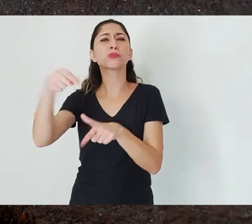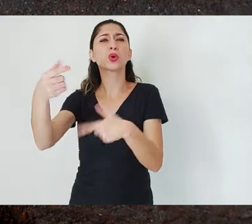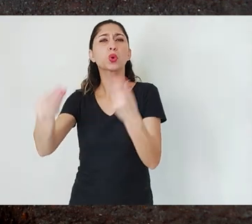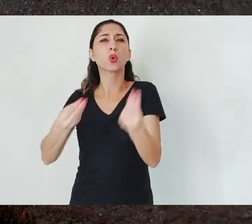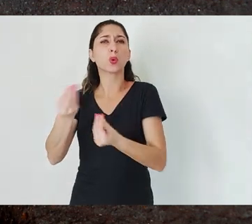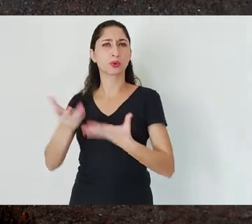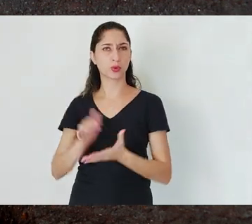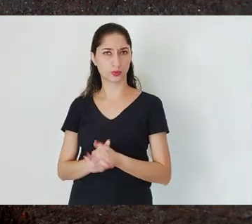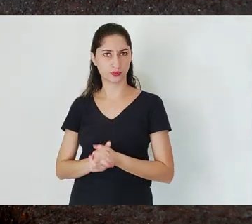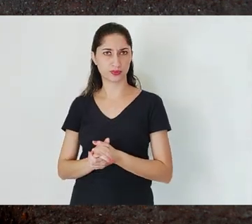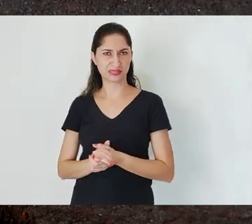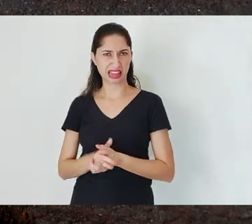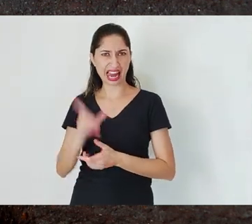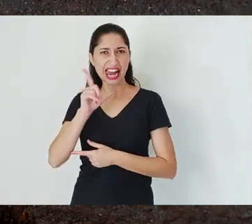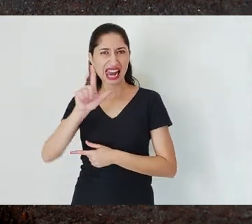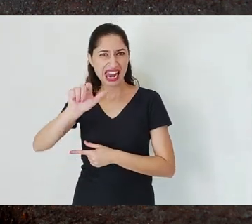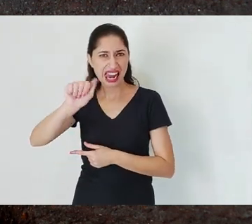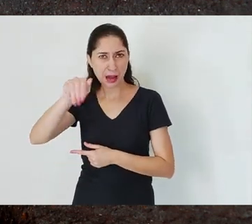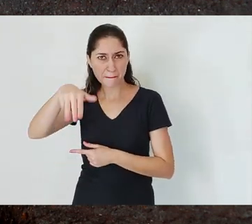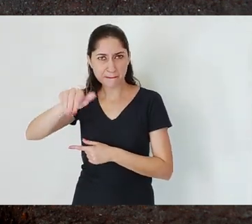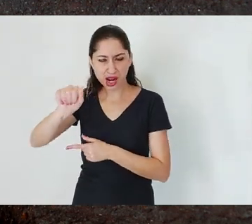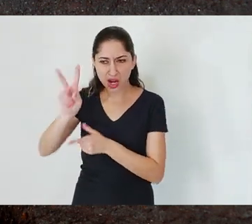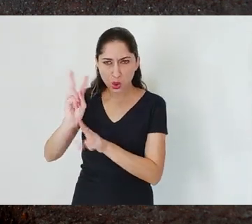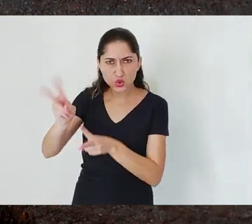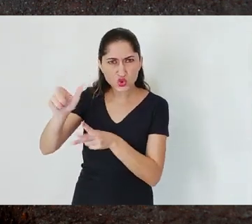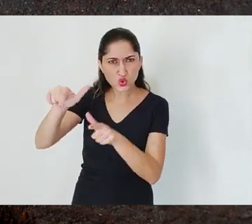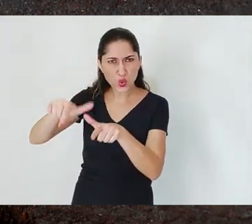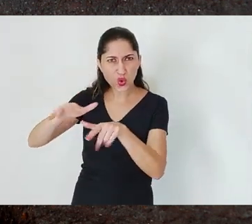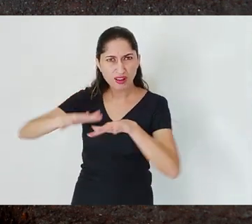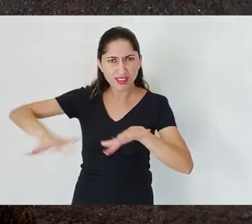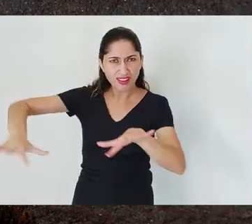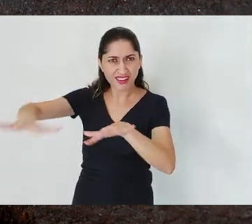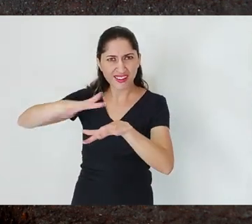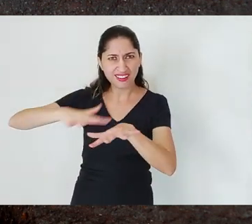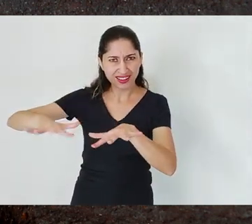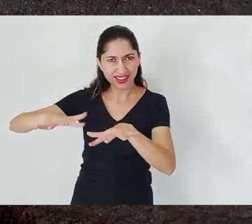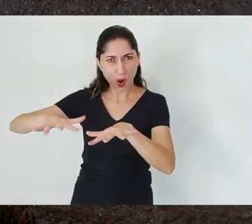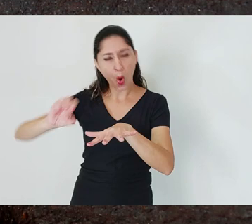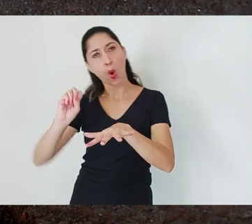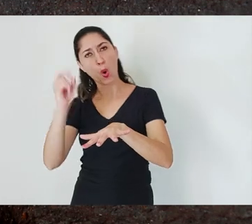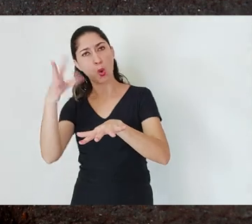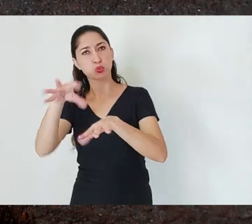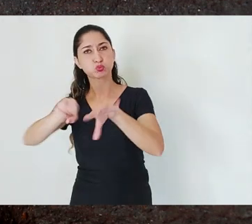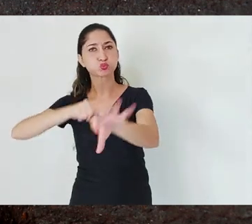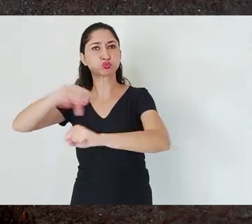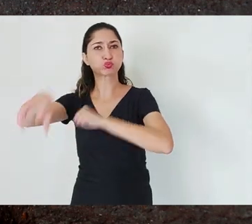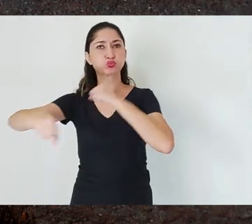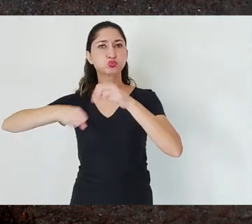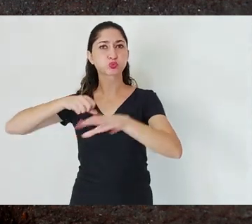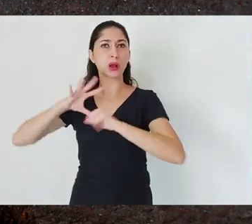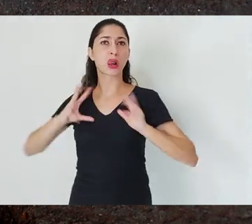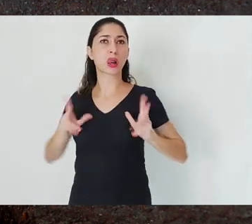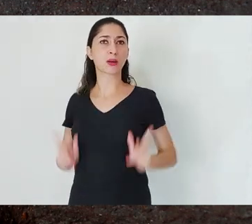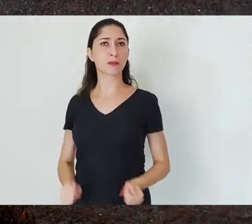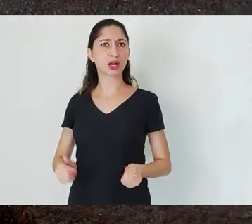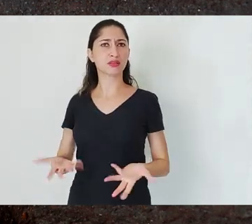mud there? Remove the mud? What would be be the most appropriate scientific issue